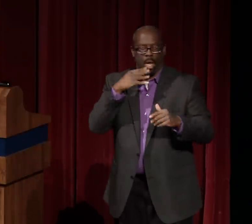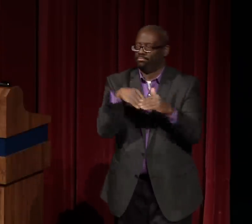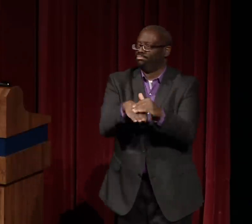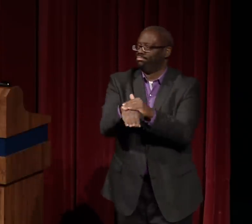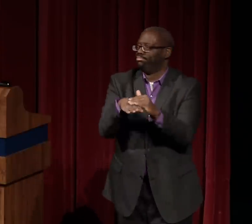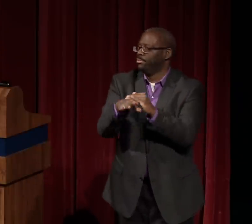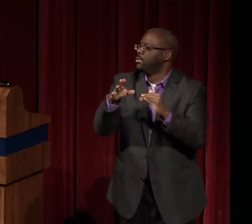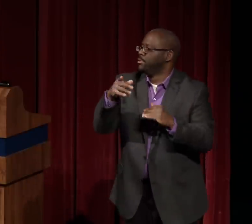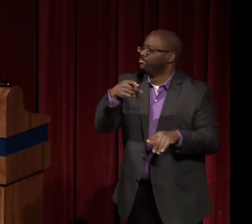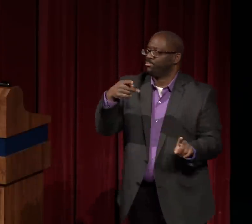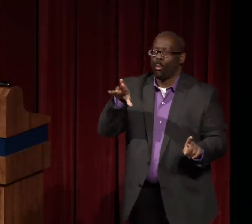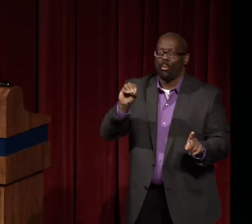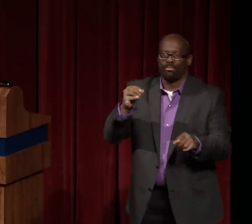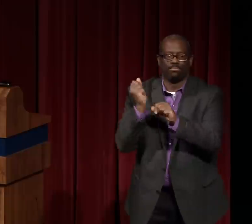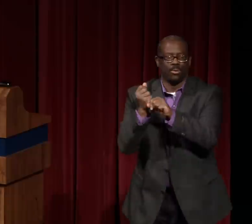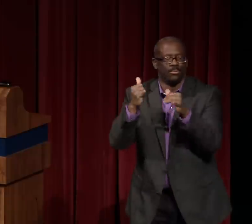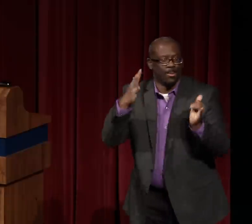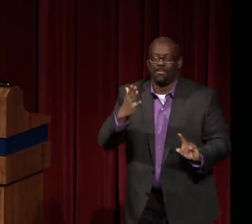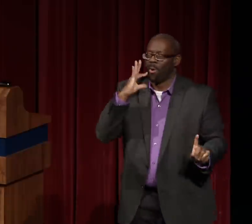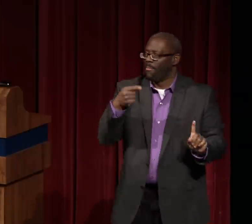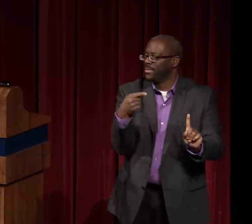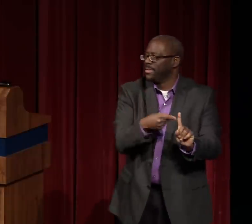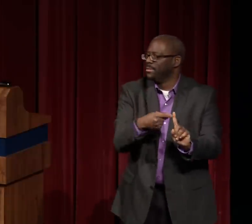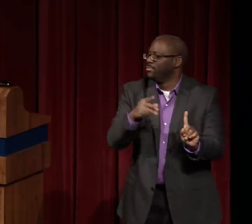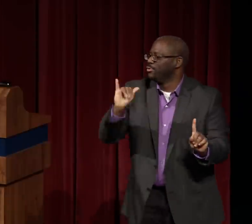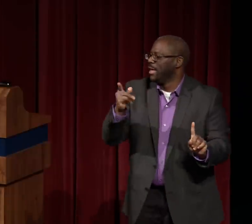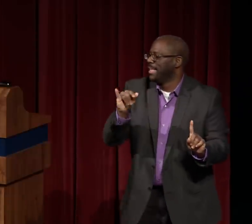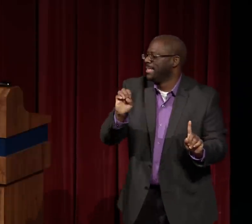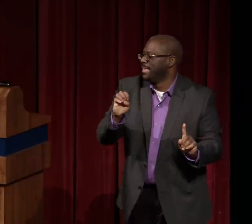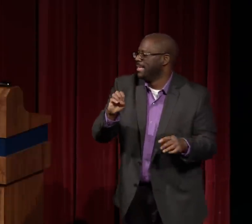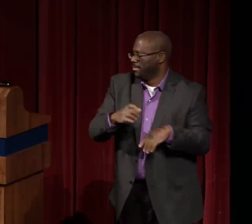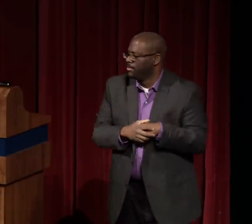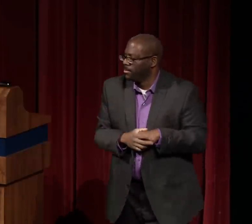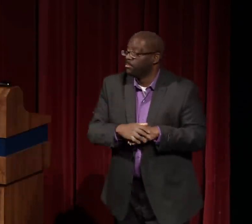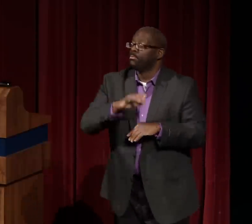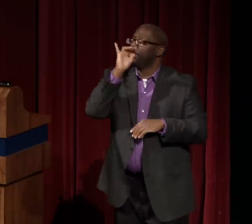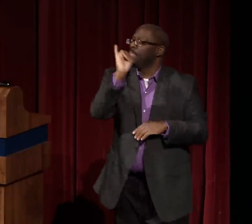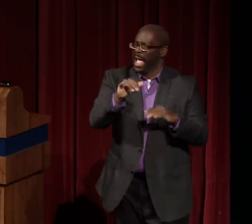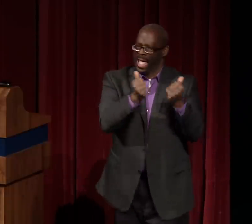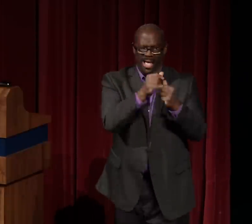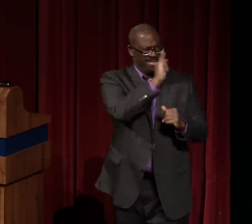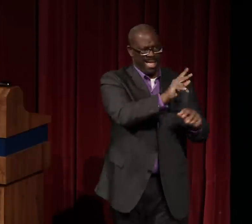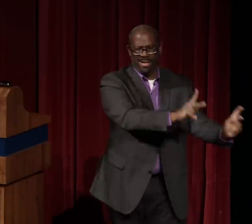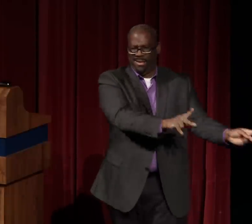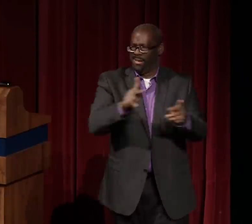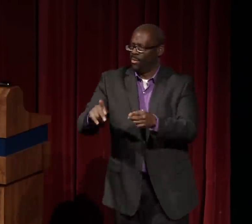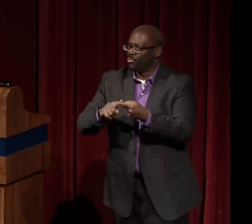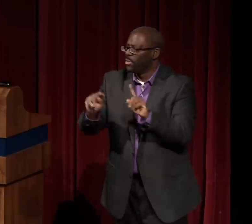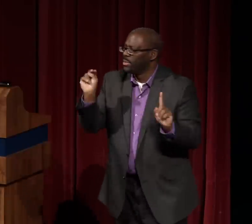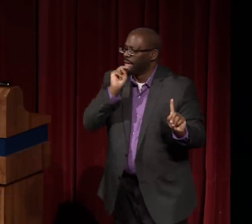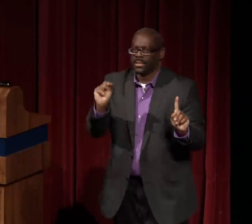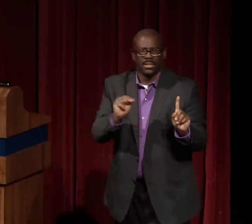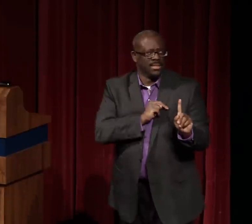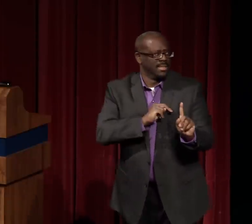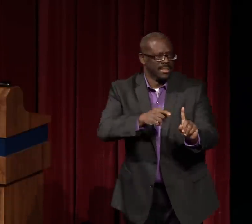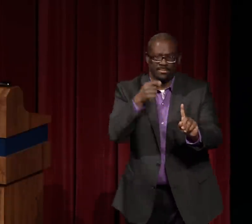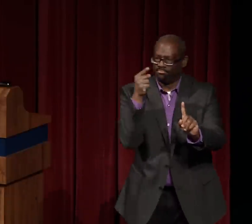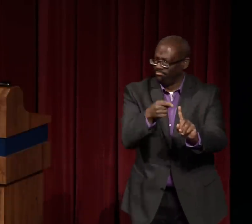And as a result of that was that more people of color were able to get into the major league baseball arena.